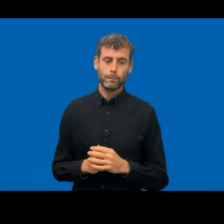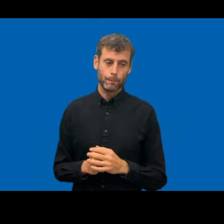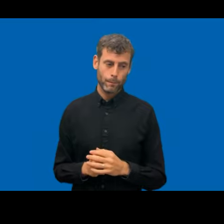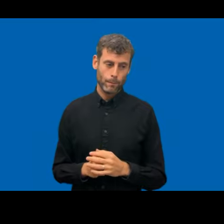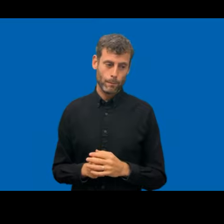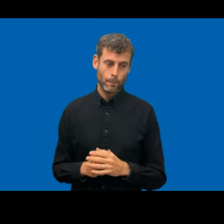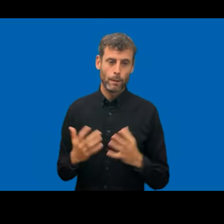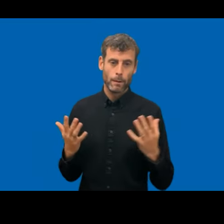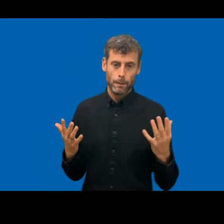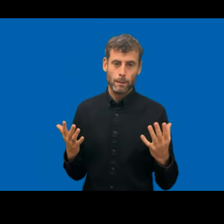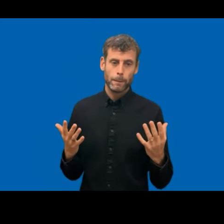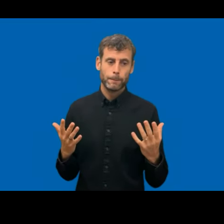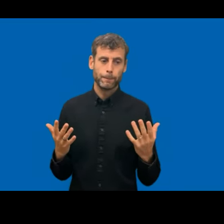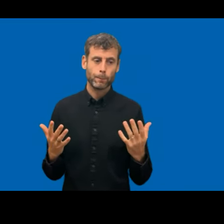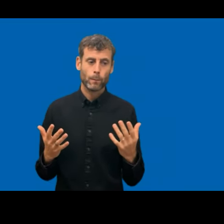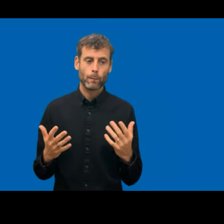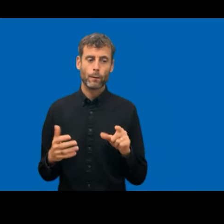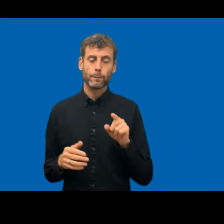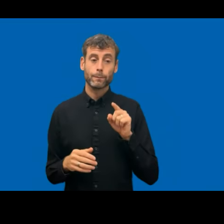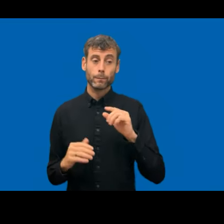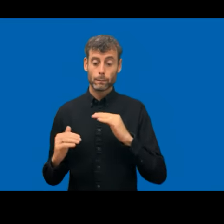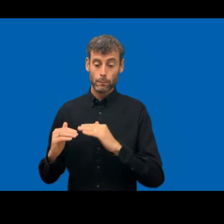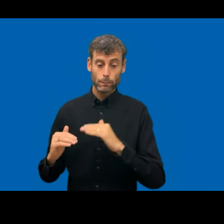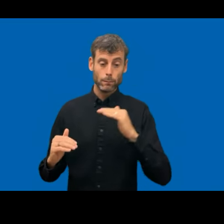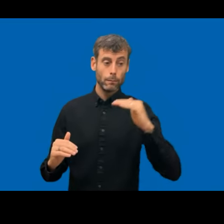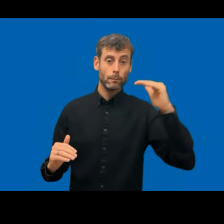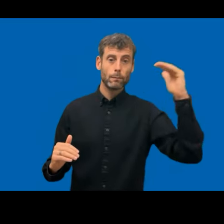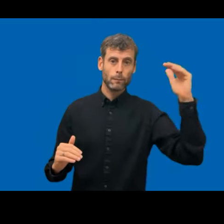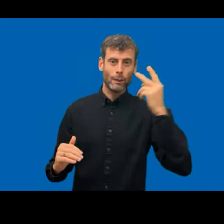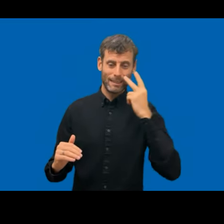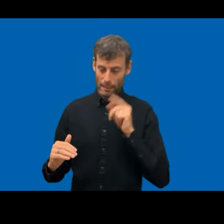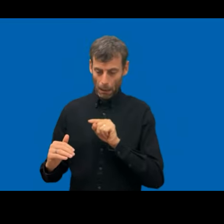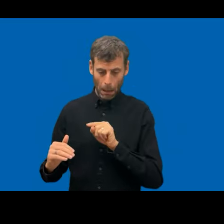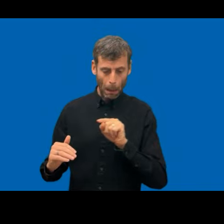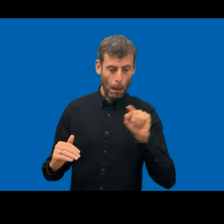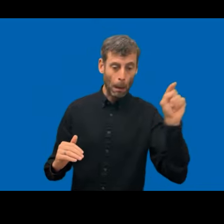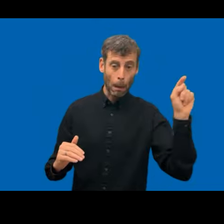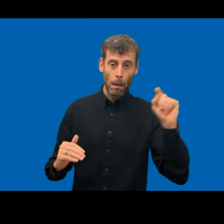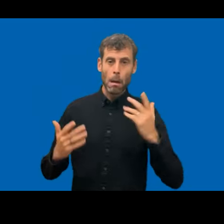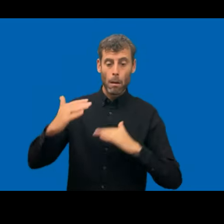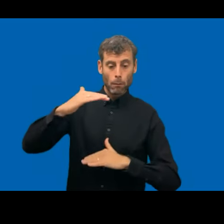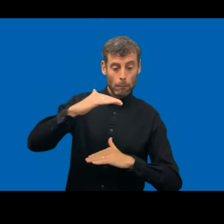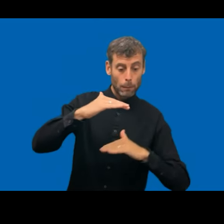Yeah. So the score determines whether you are as I said, noncompliant, partially compliant or fully